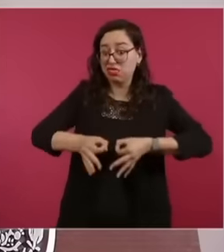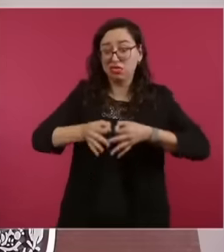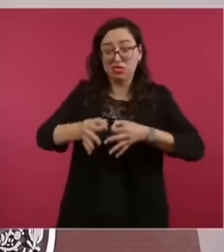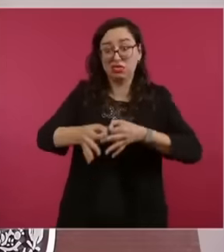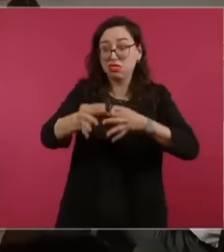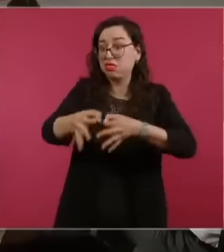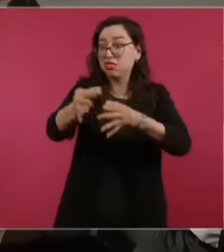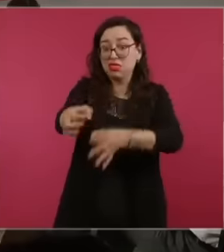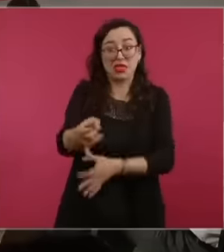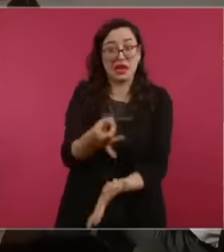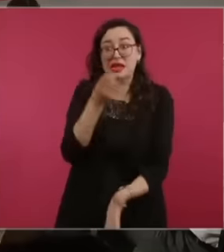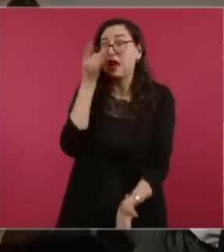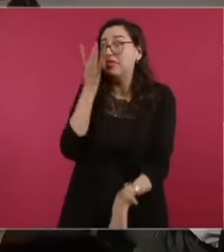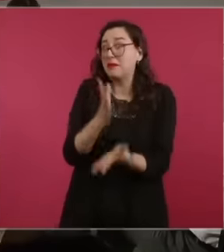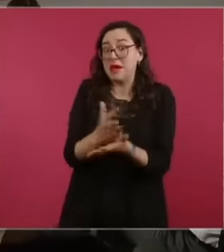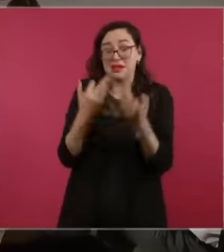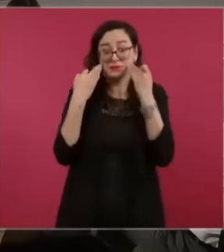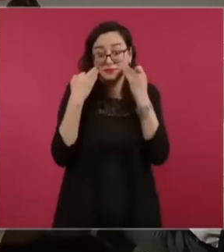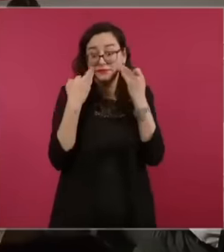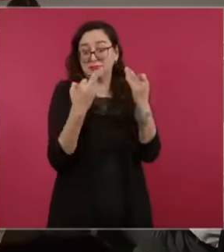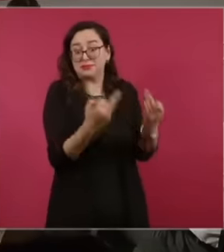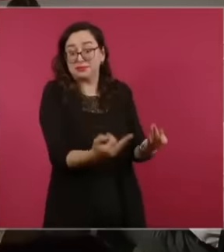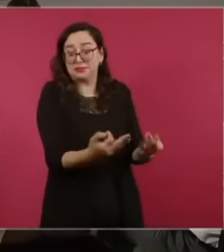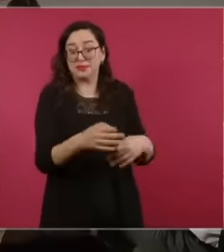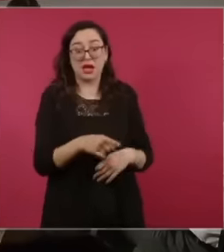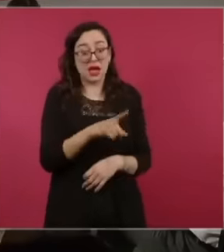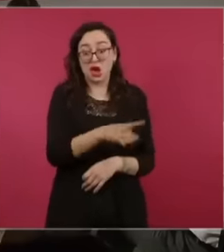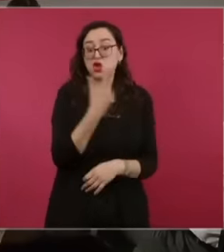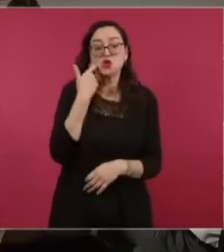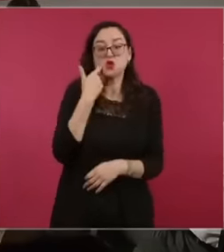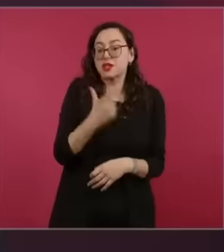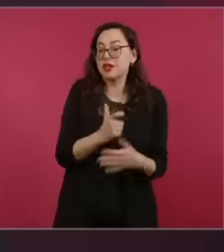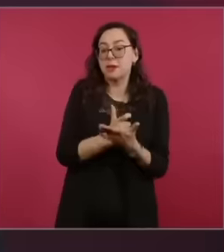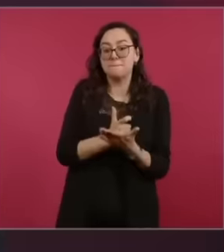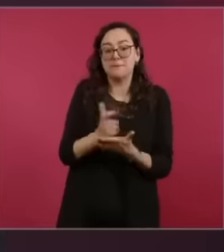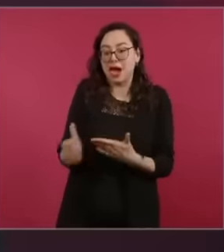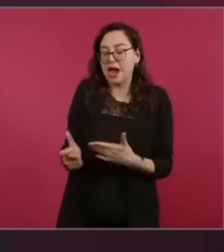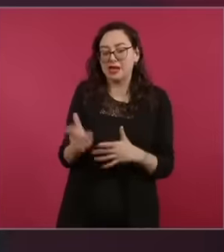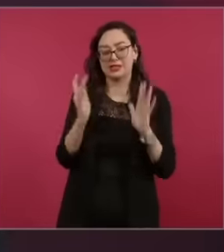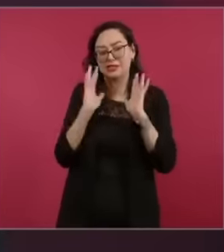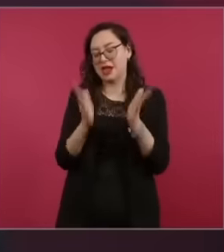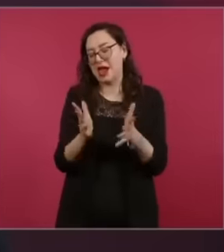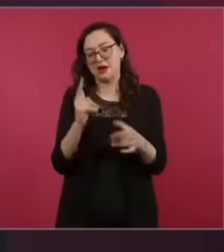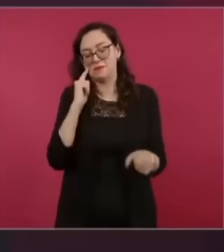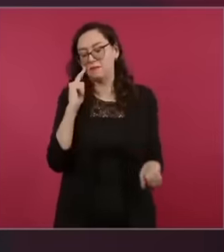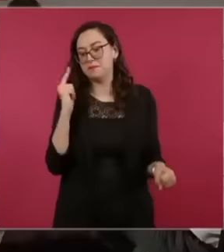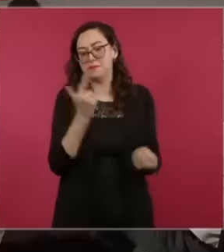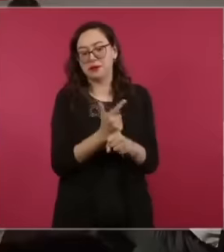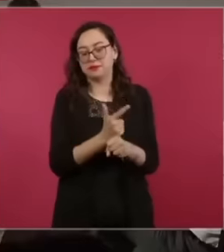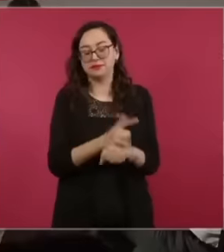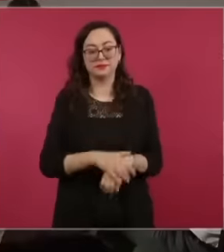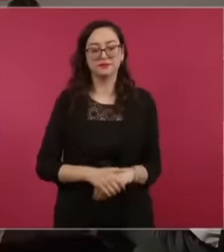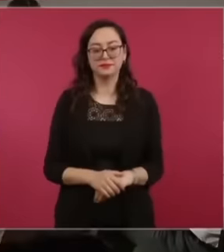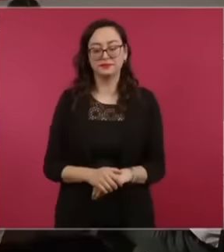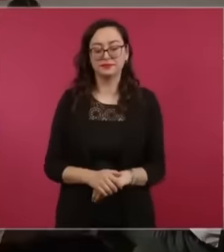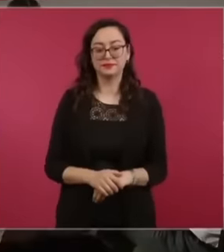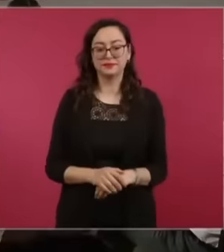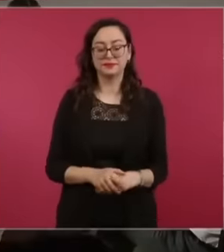trials and the fulfillment of the Tax obligations is How much, Mr. President.